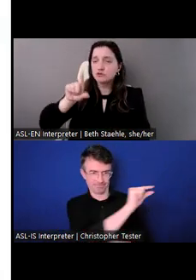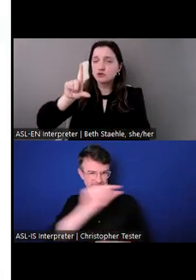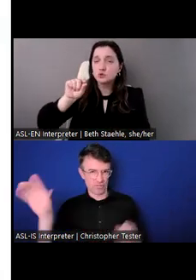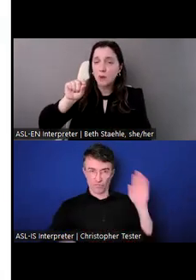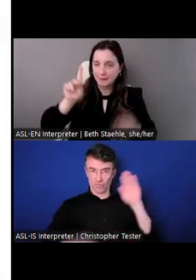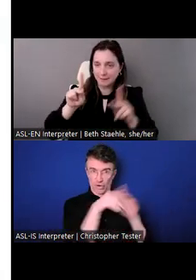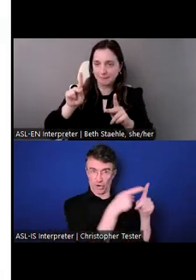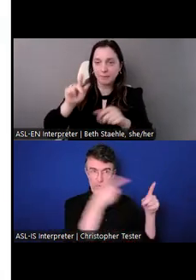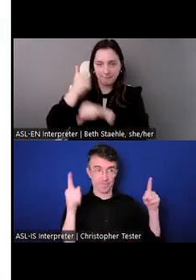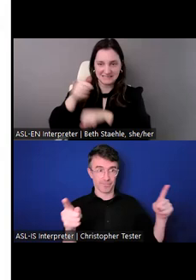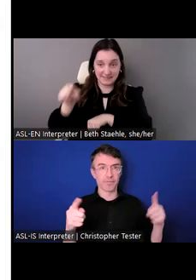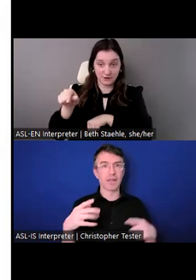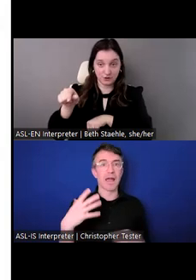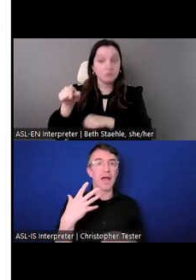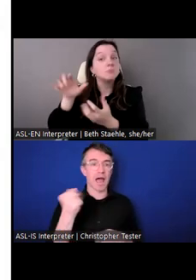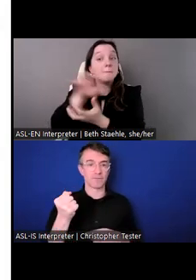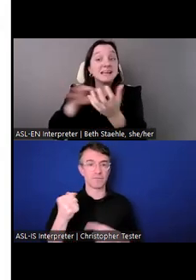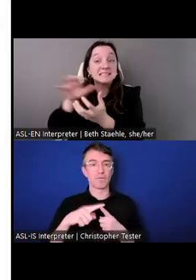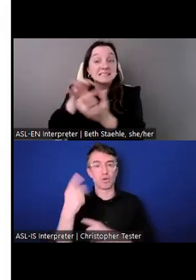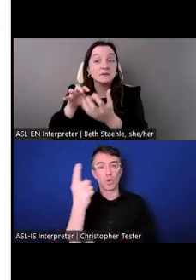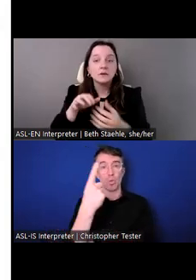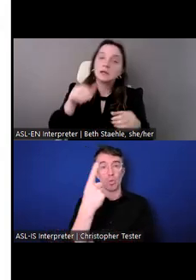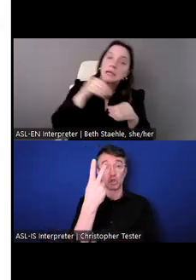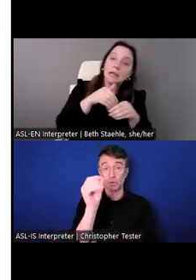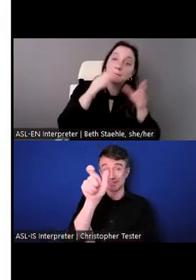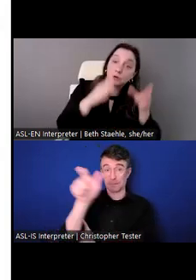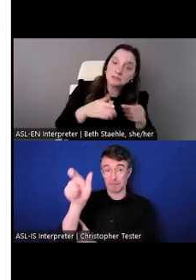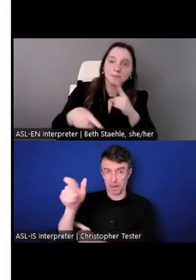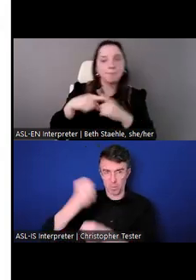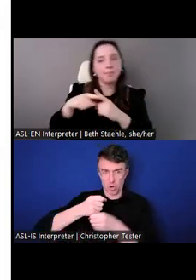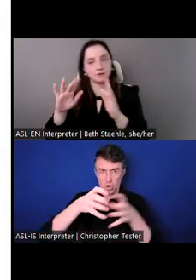So we do expect the office three days a week. As you can see, it's a nice office!